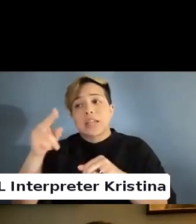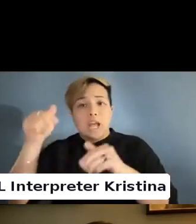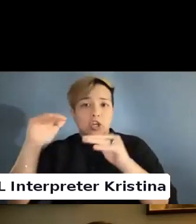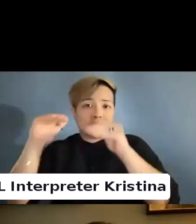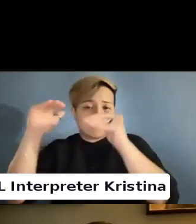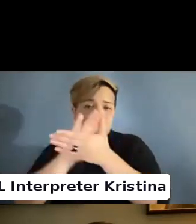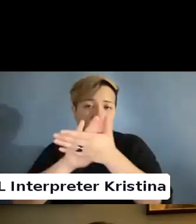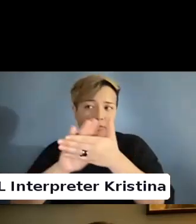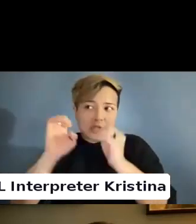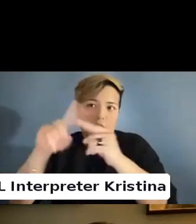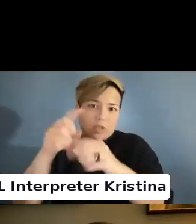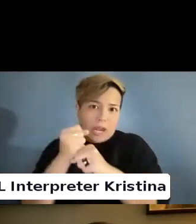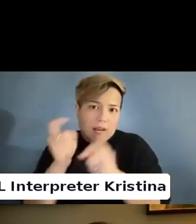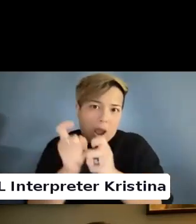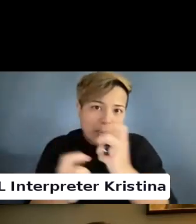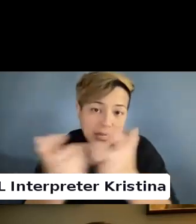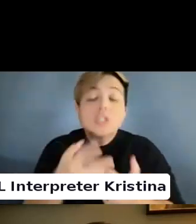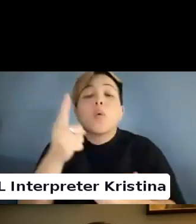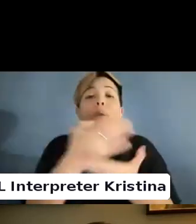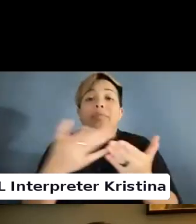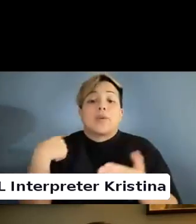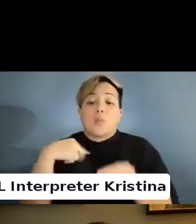And one thing that we look at is.